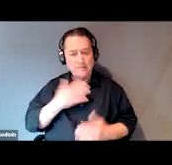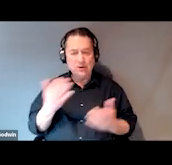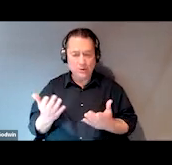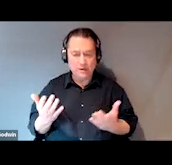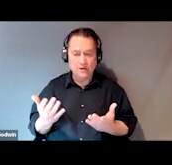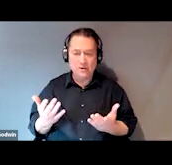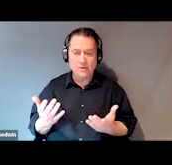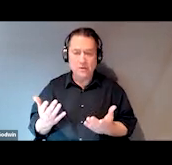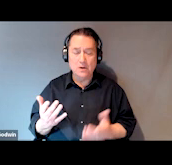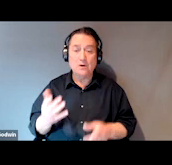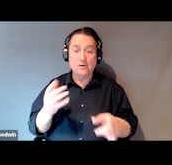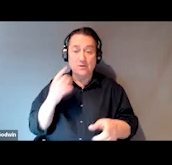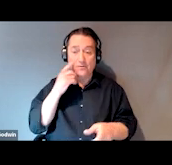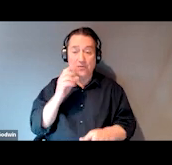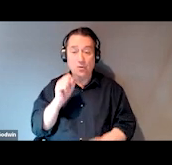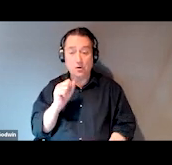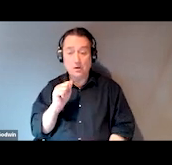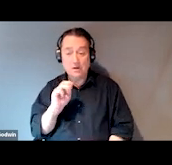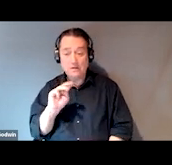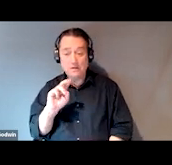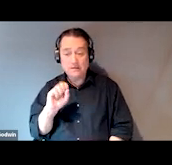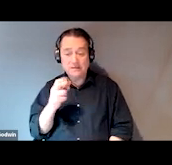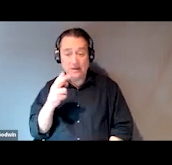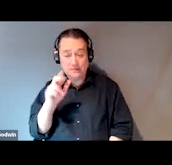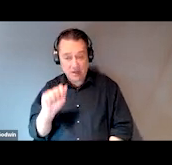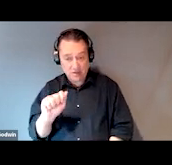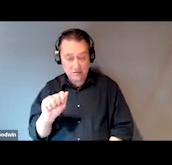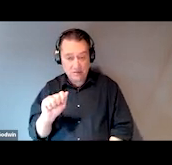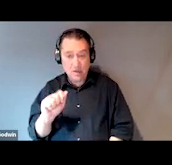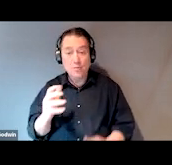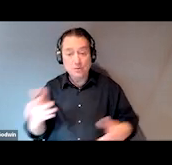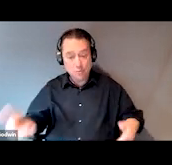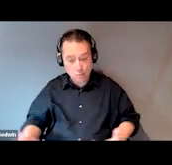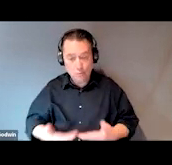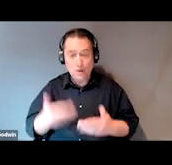On behalf of SAMHSA, I would like to welcome you to this SOAR webinar titled,